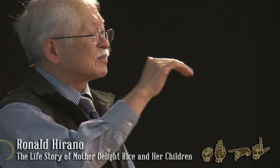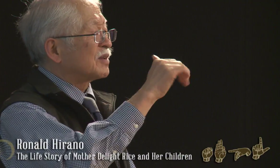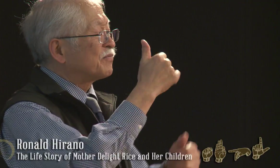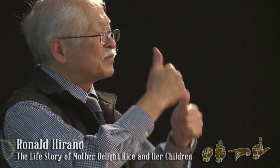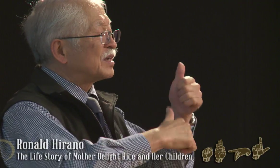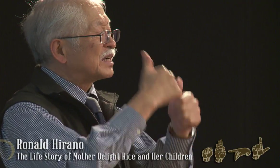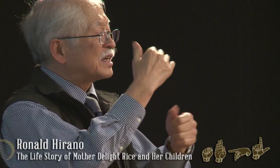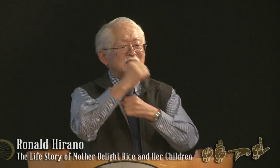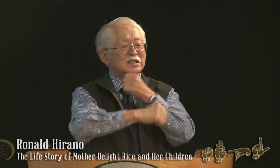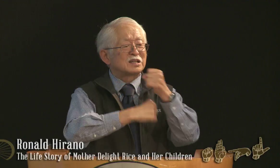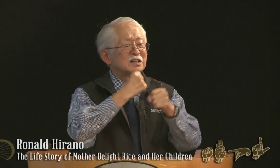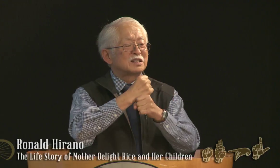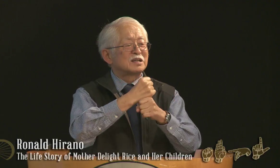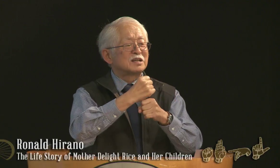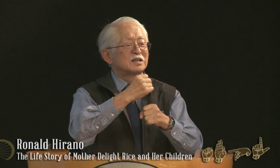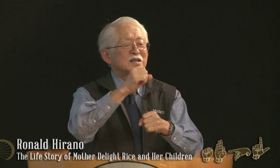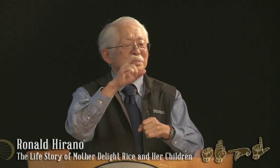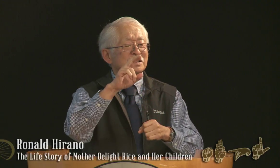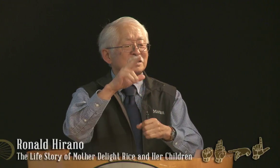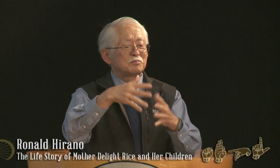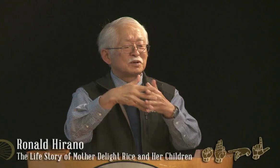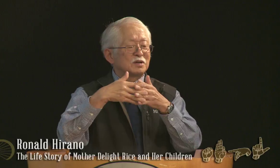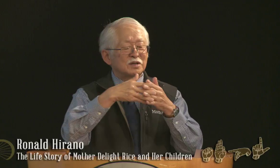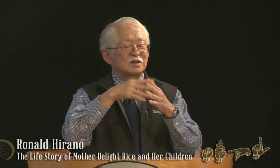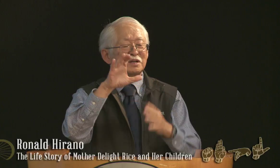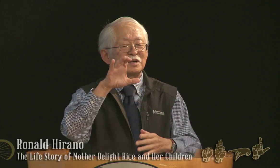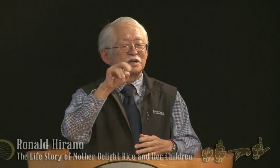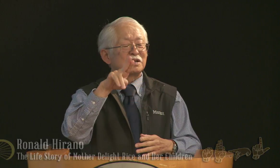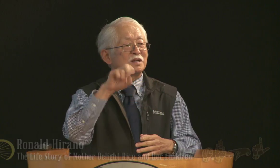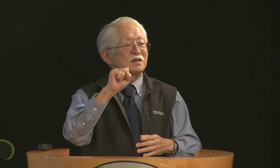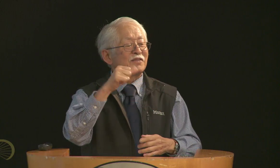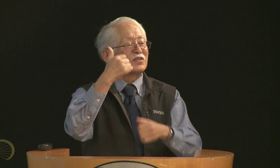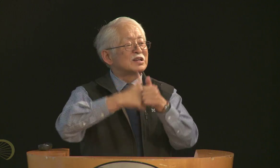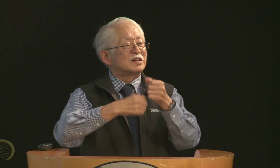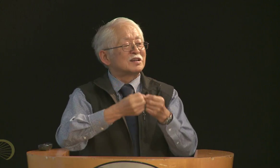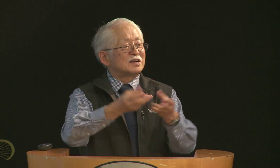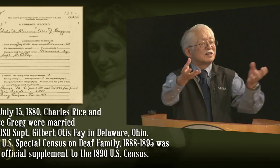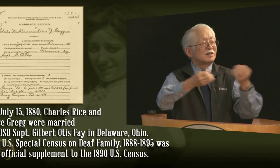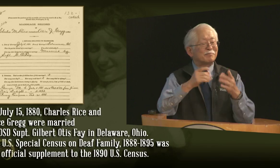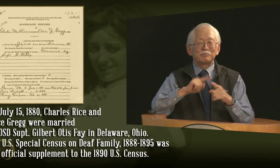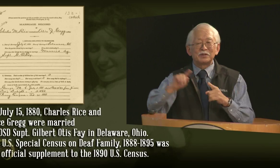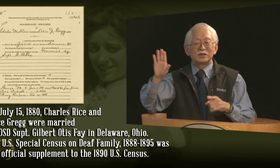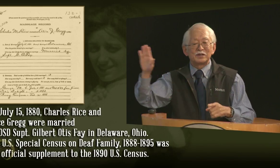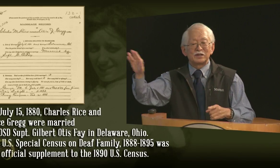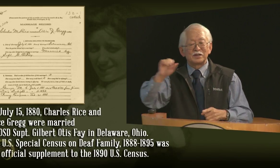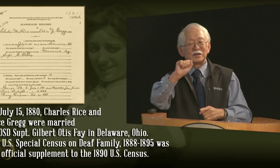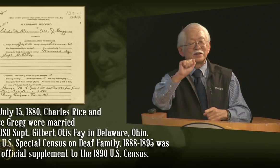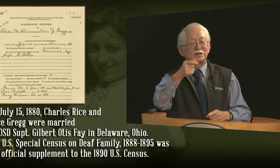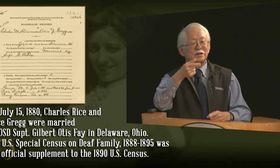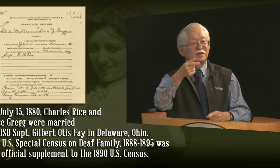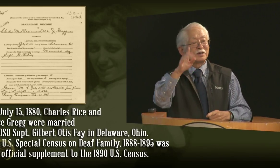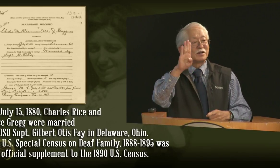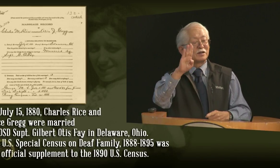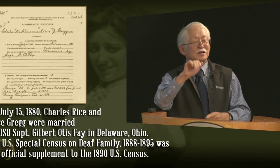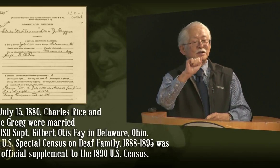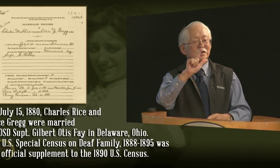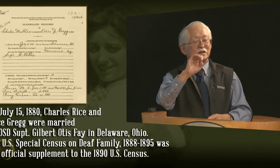you'll see, um, you know every year we you know we have different census that were taken